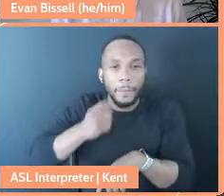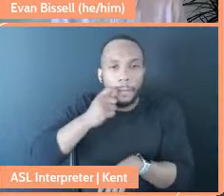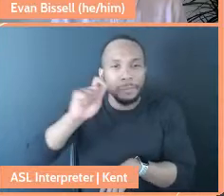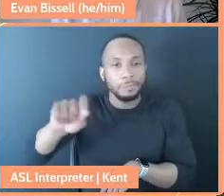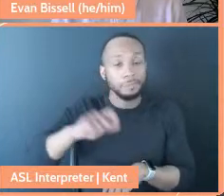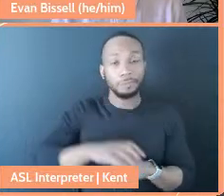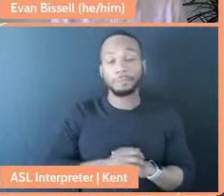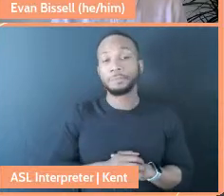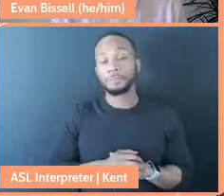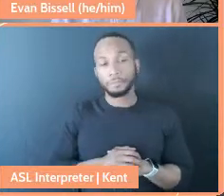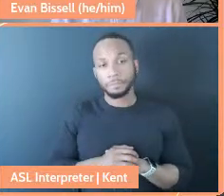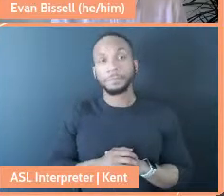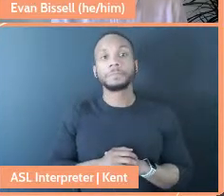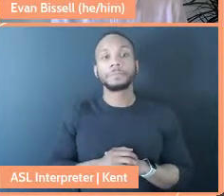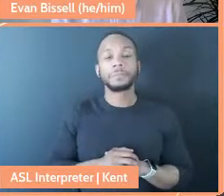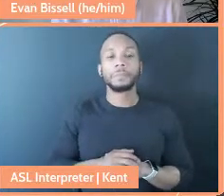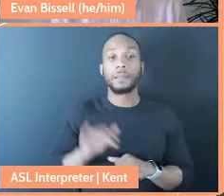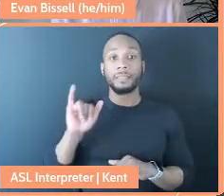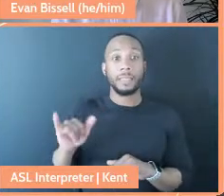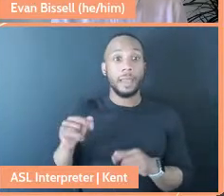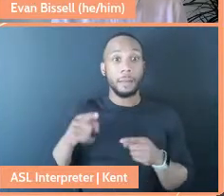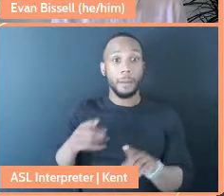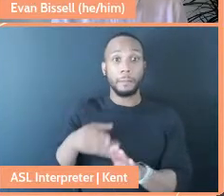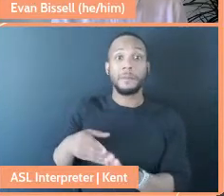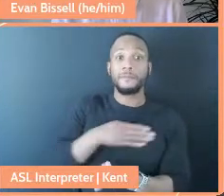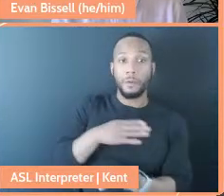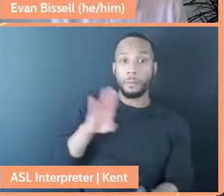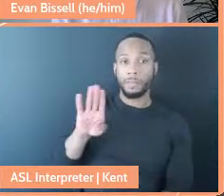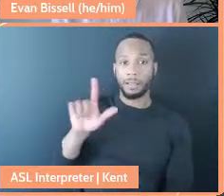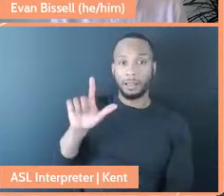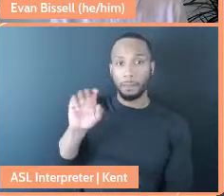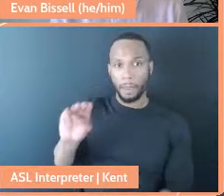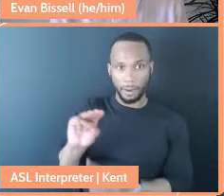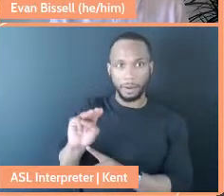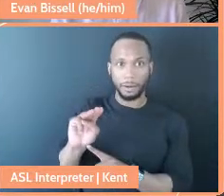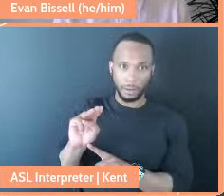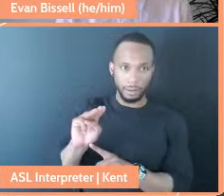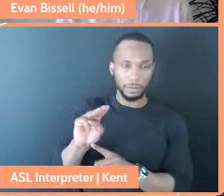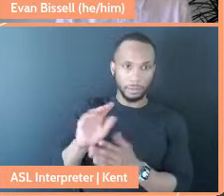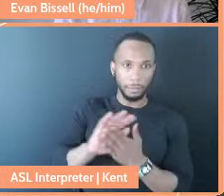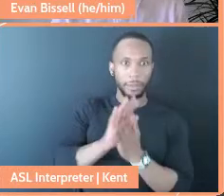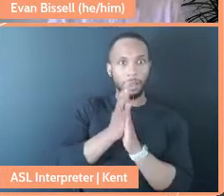And this is before Black Lives Matter had become a part of our culture, right,